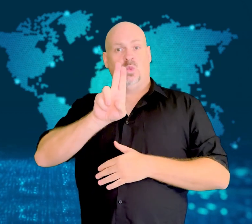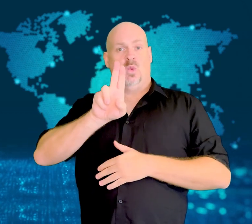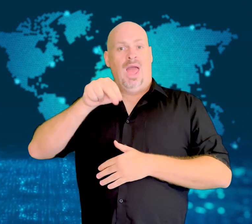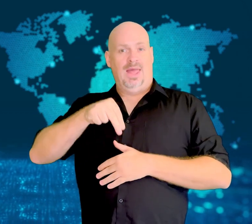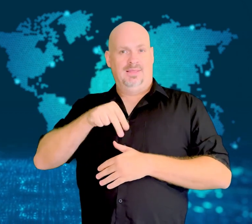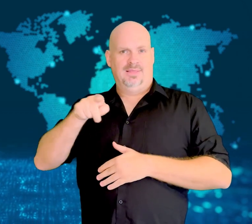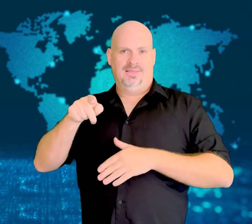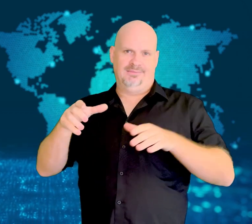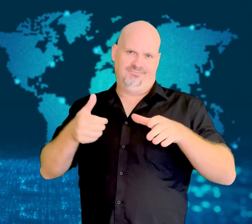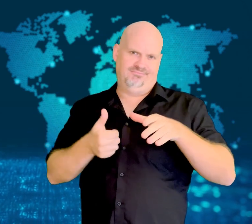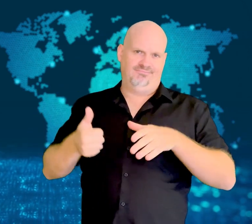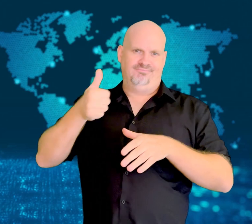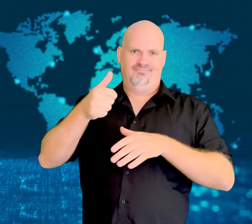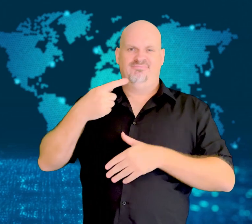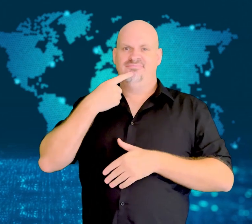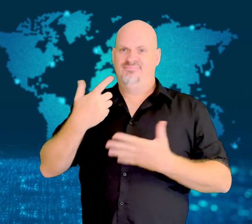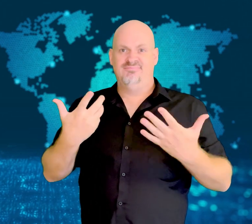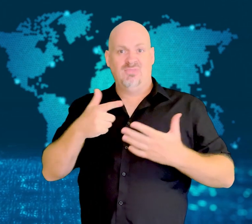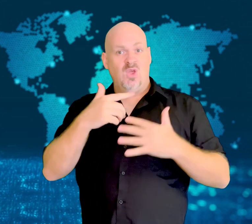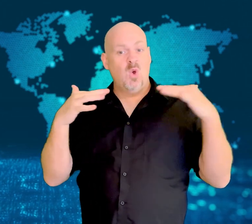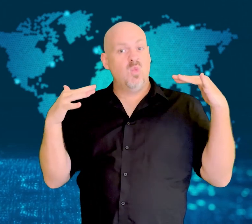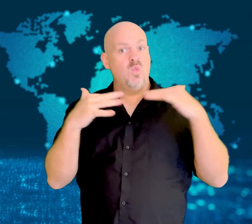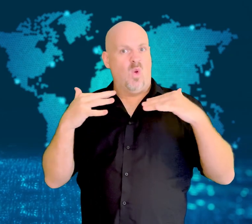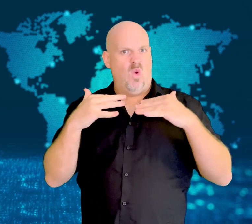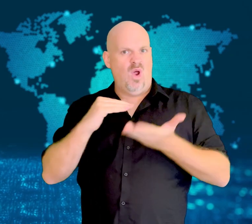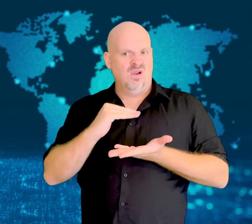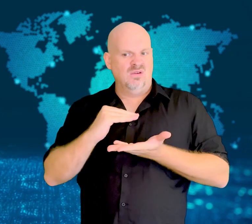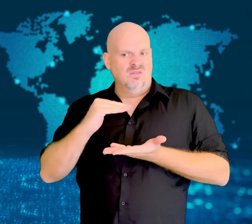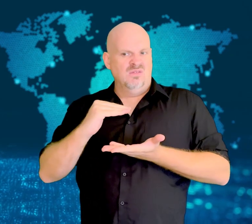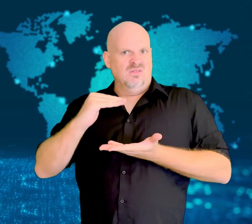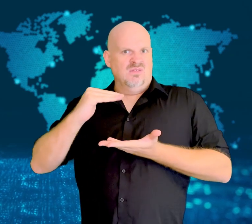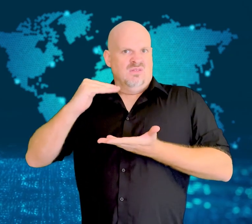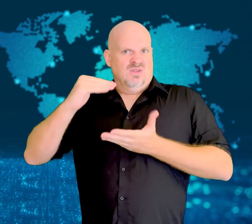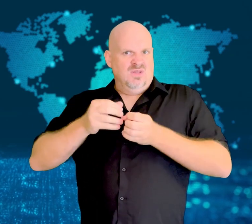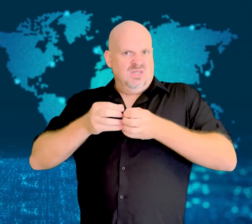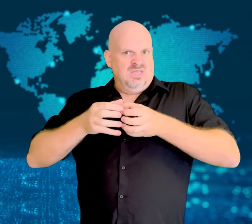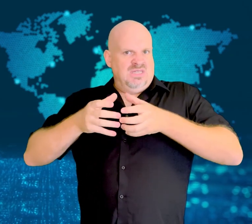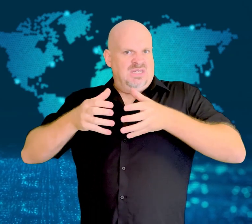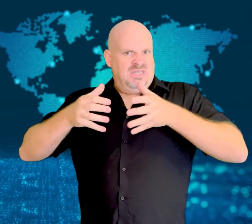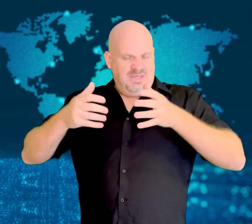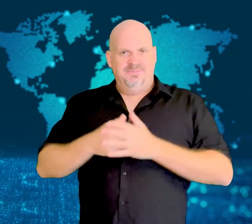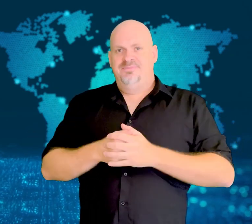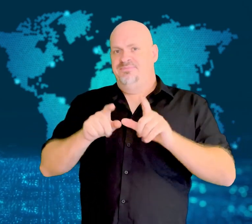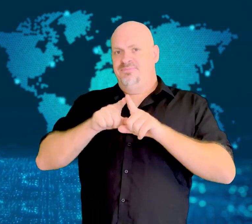In addition, the UN's secretary general called it an escalation of